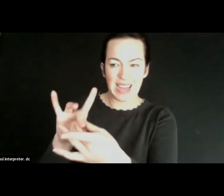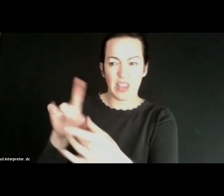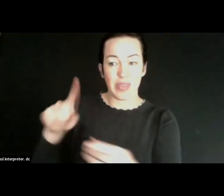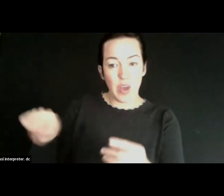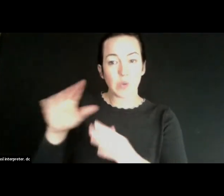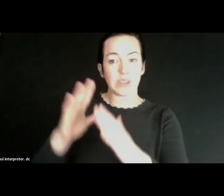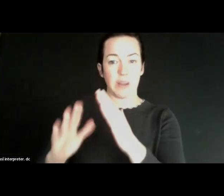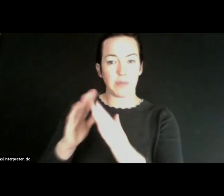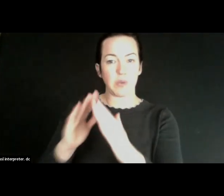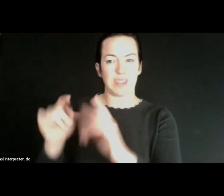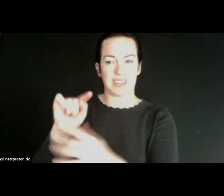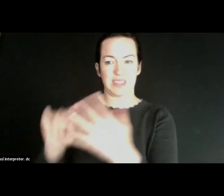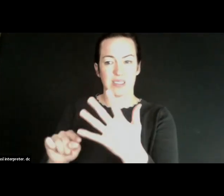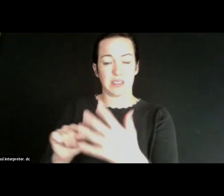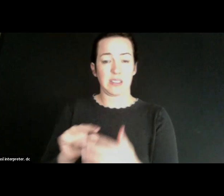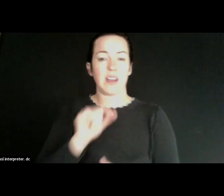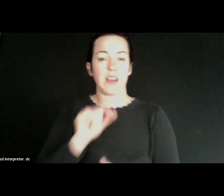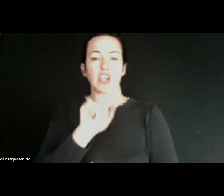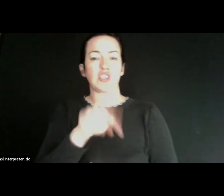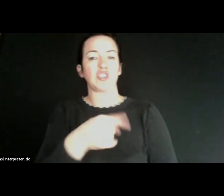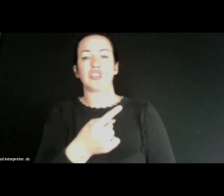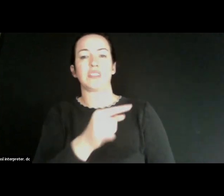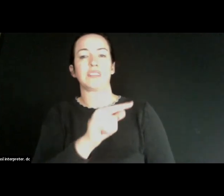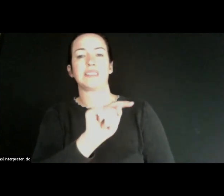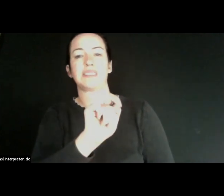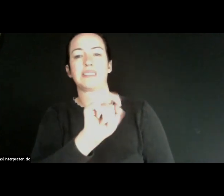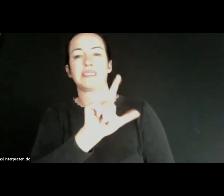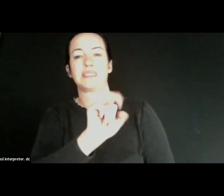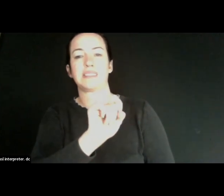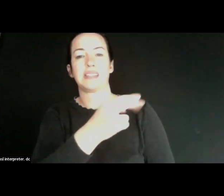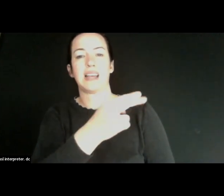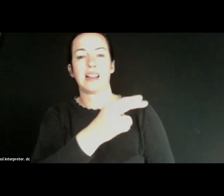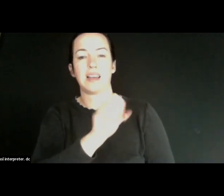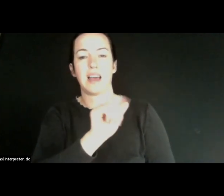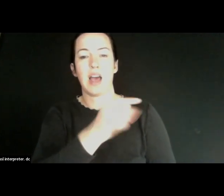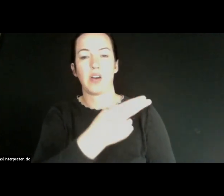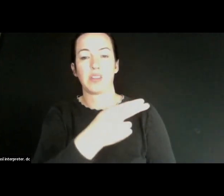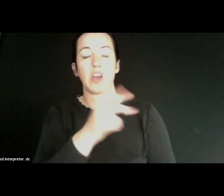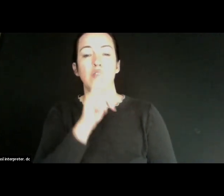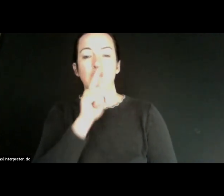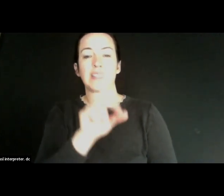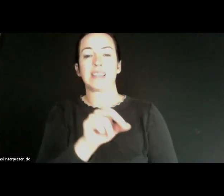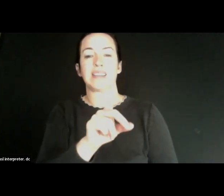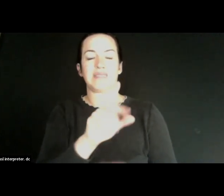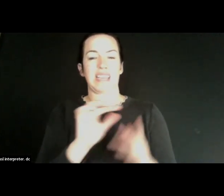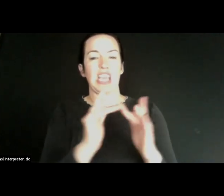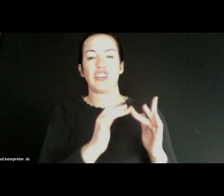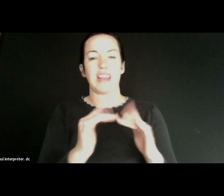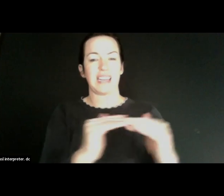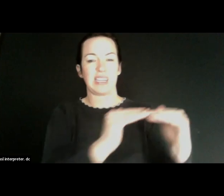tele health and our work focuses on digital equity across the board. You're hearing about last mile